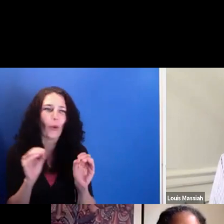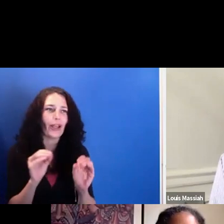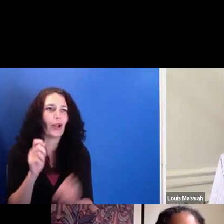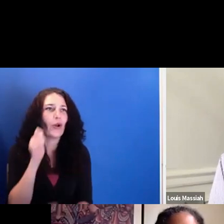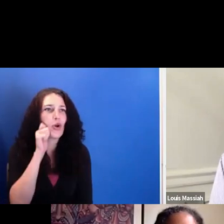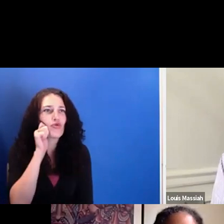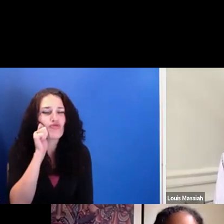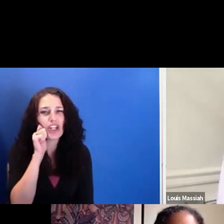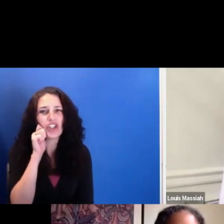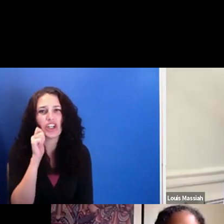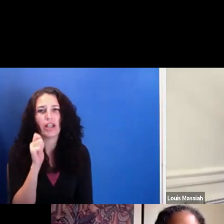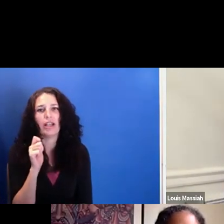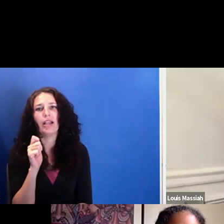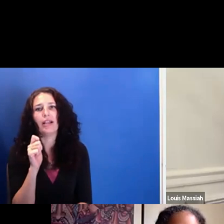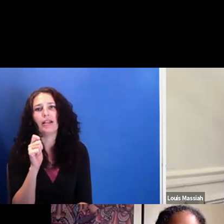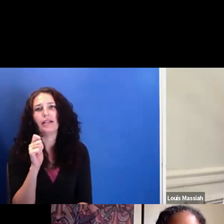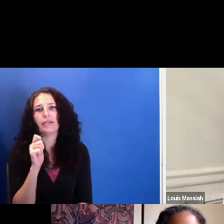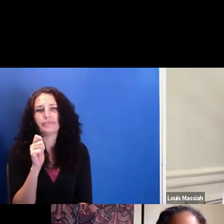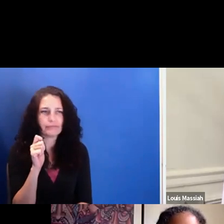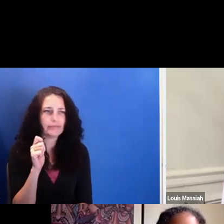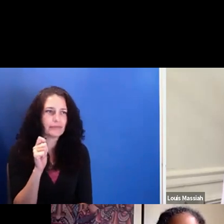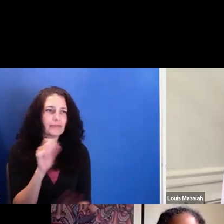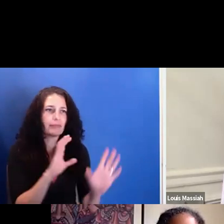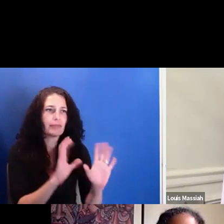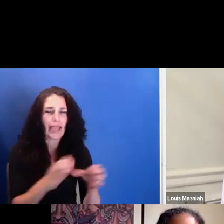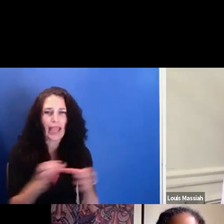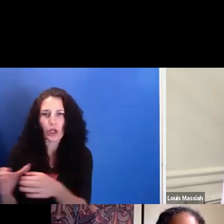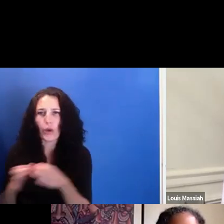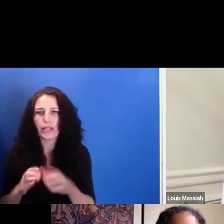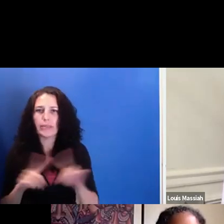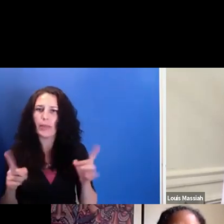and the importance of sort of building that solidarity within our communities.